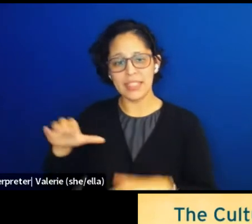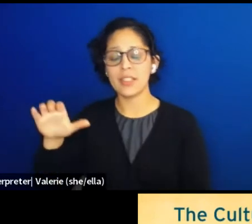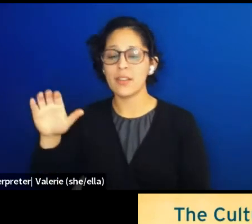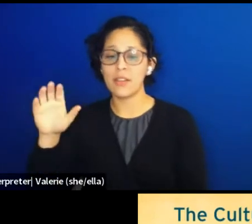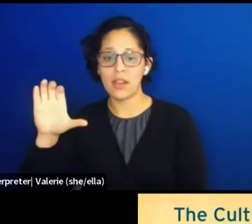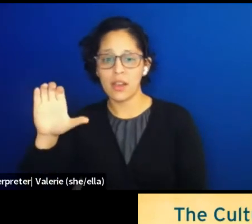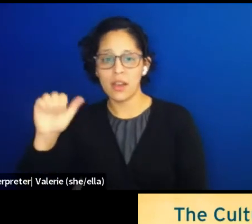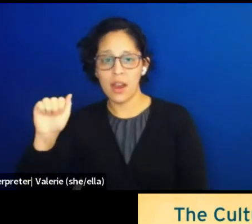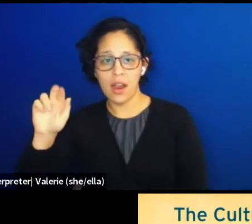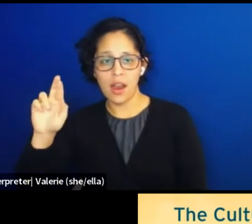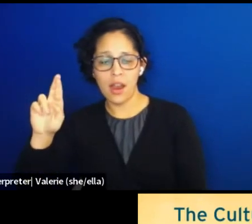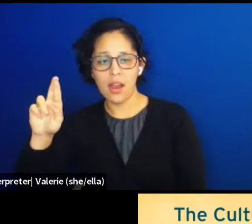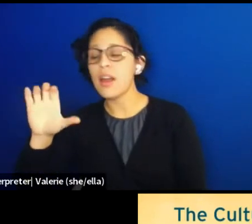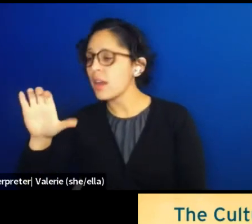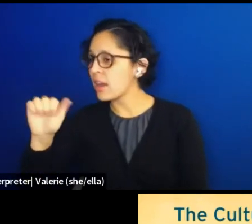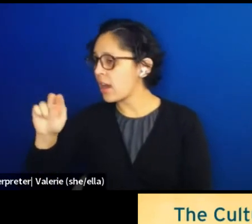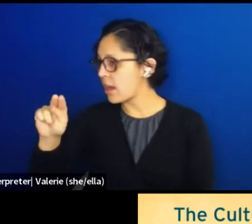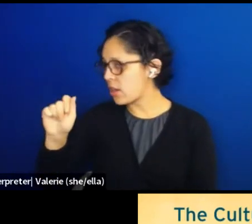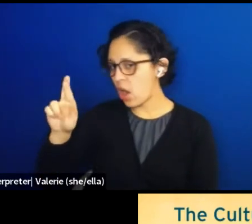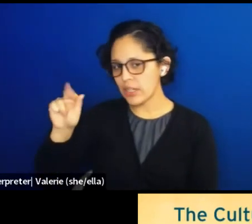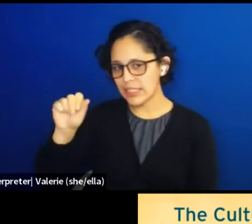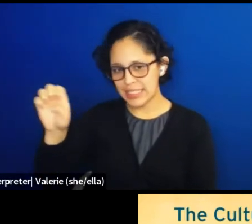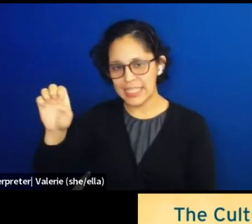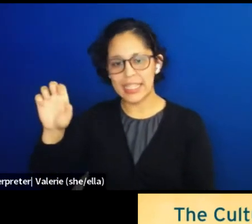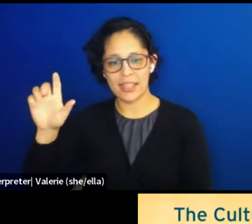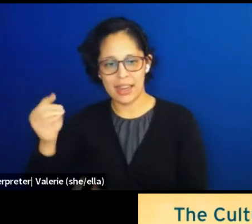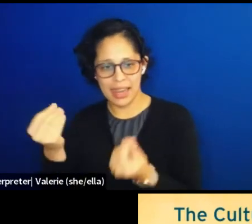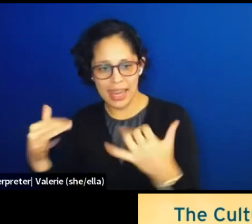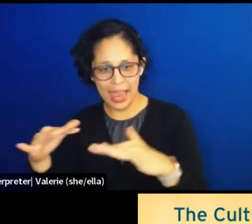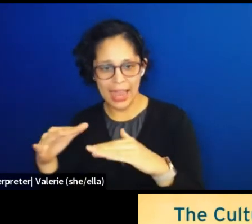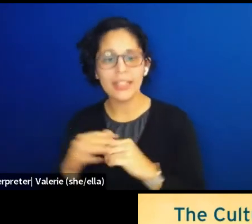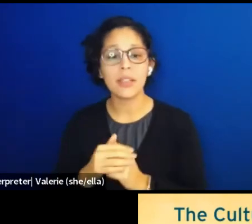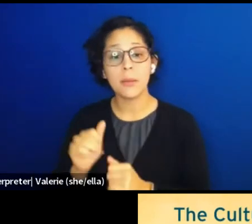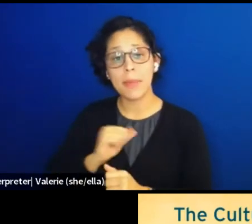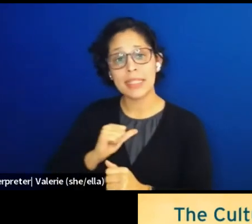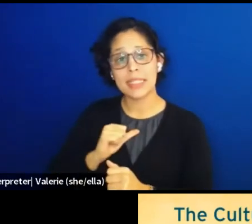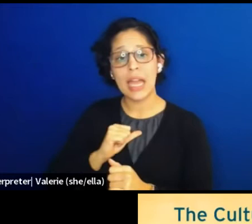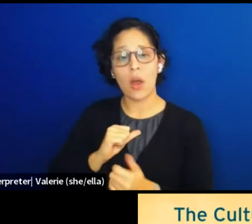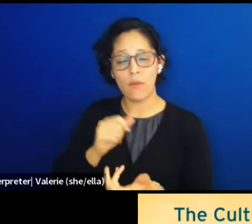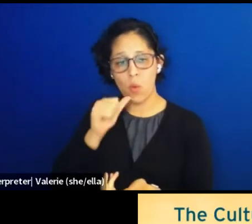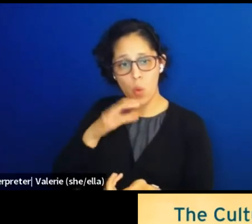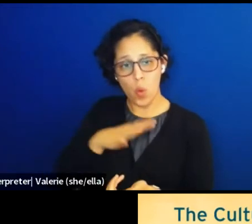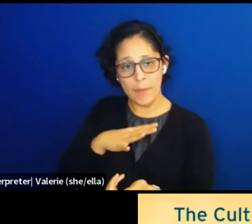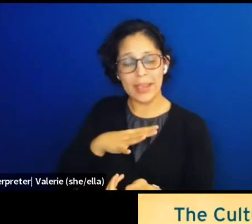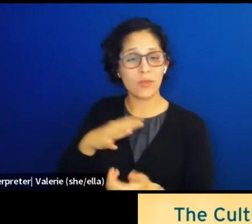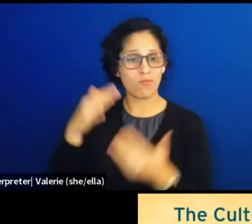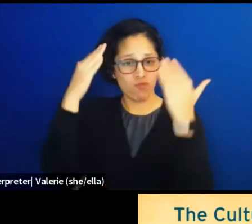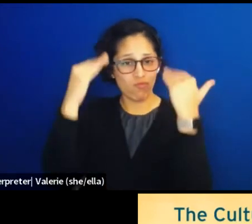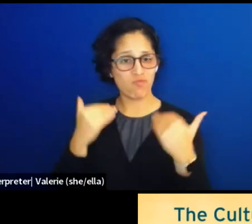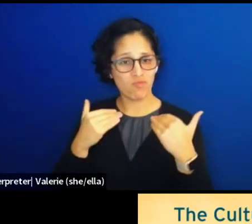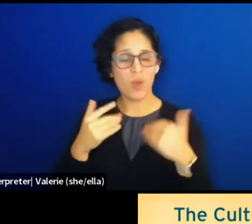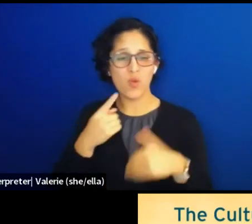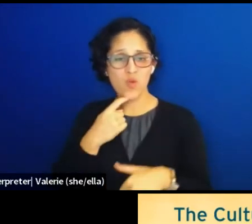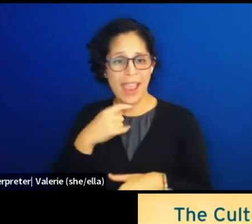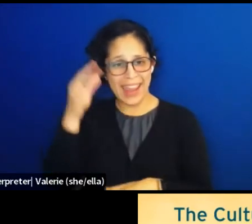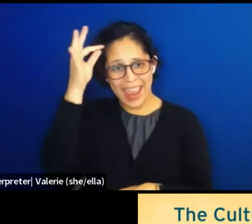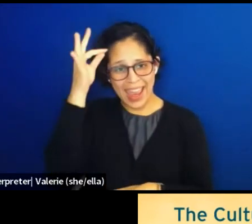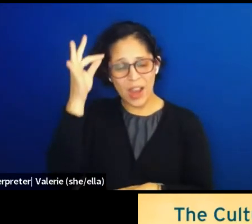I am a middle aged white woman with long reddish brown hair, wearing a cute blue floral shirt.